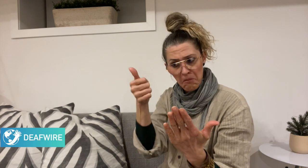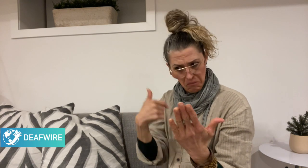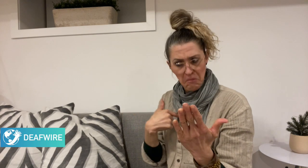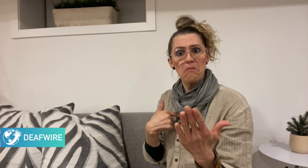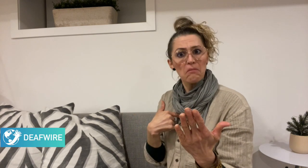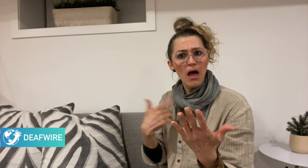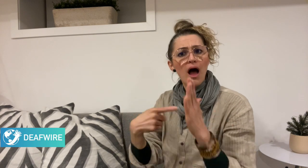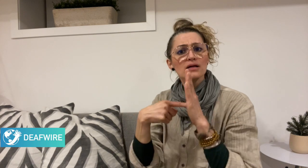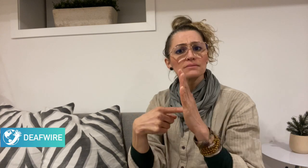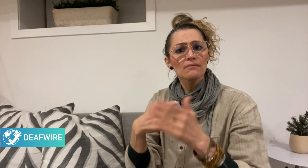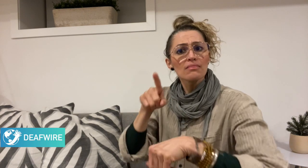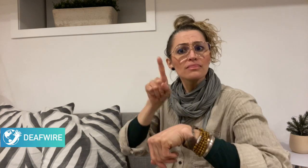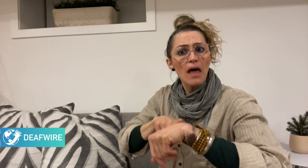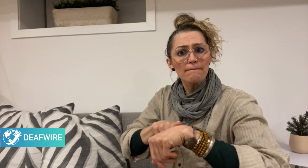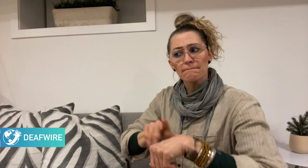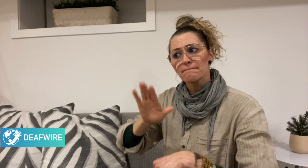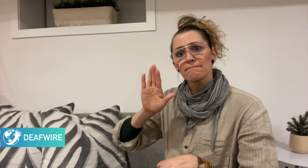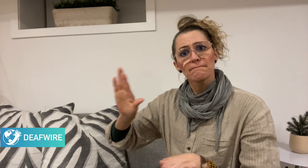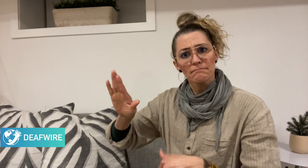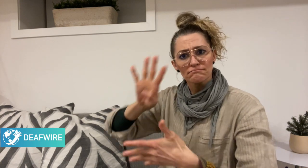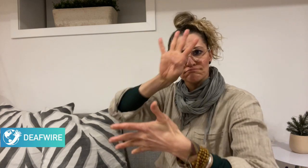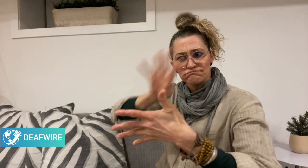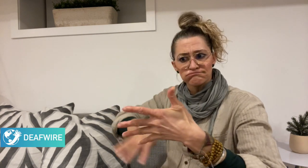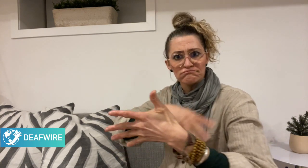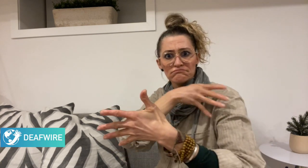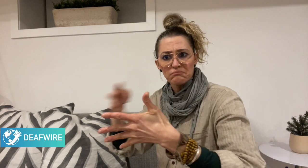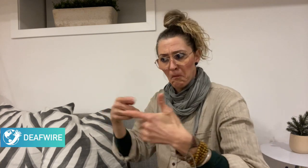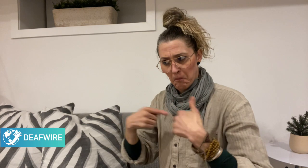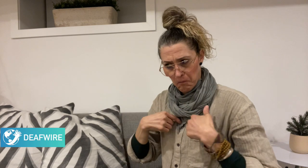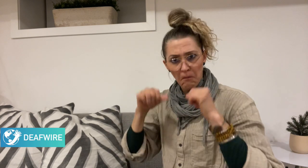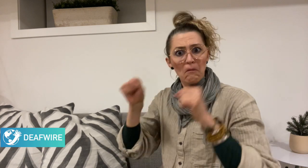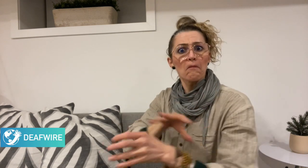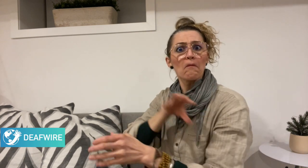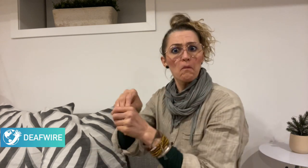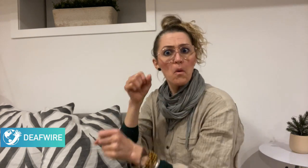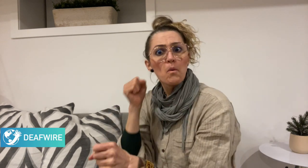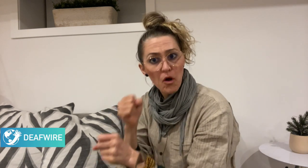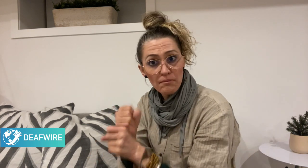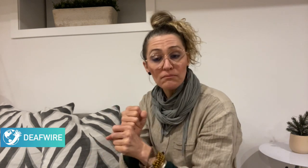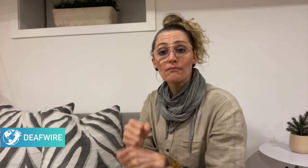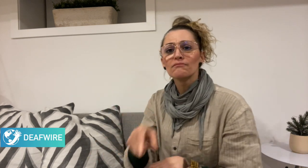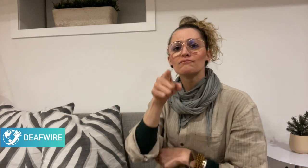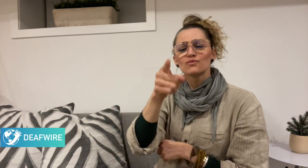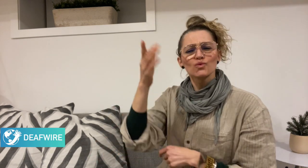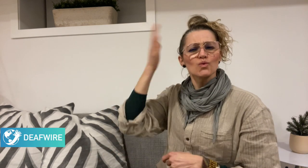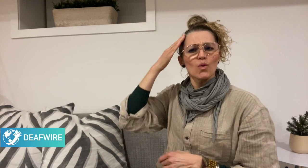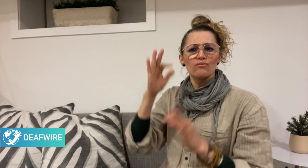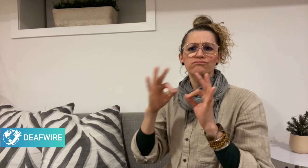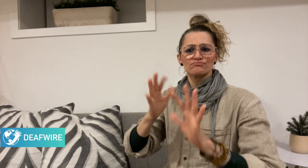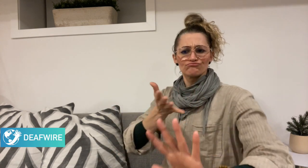such as availability to meet the set timetable, and